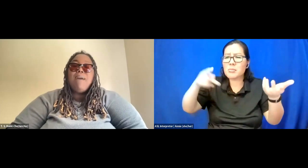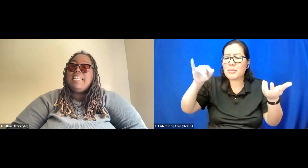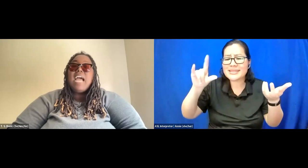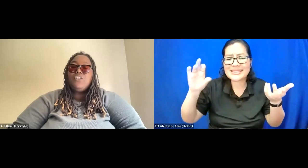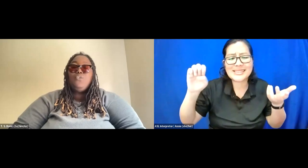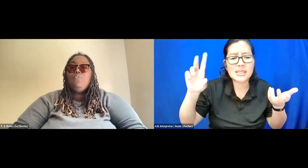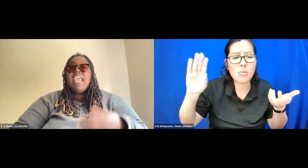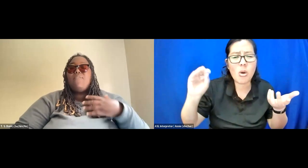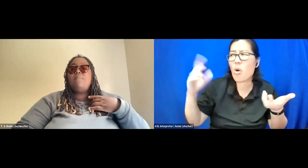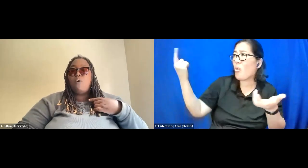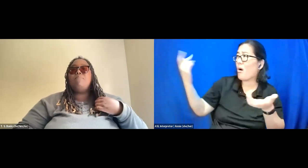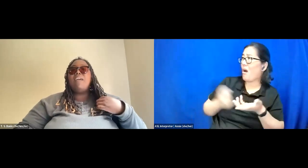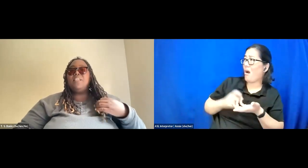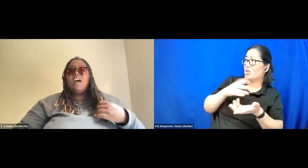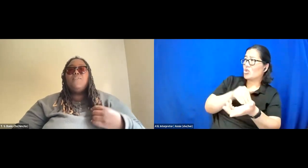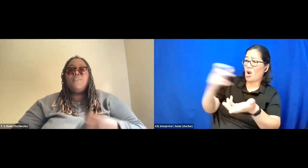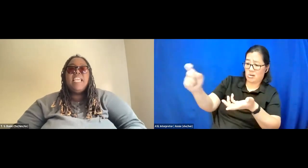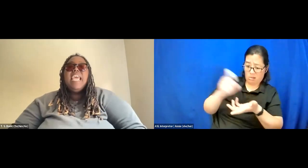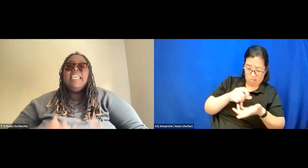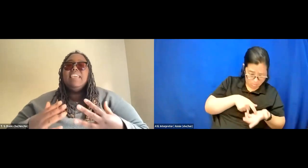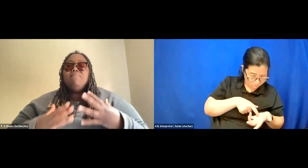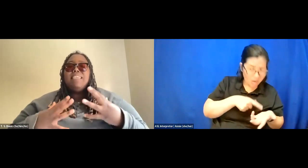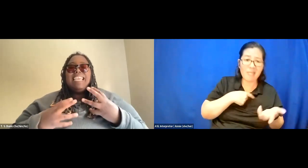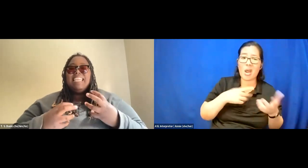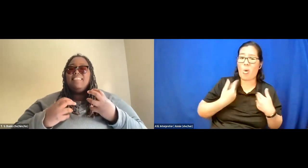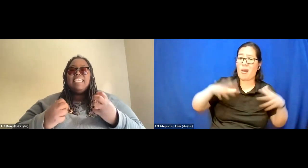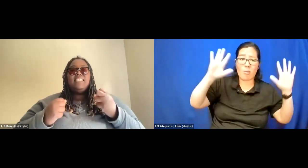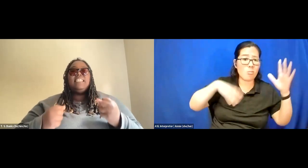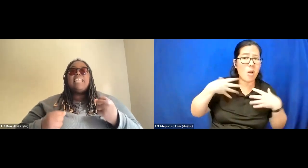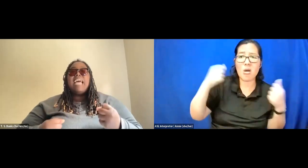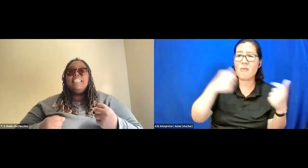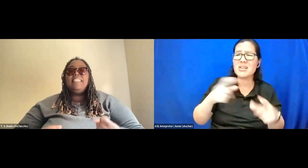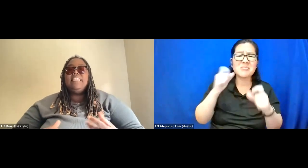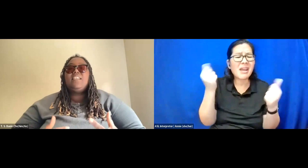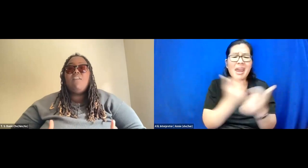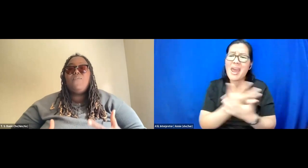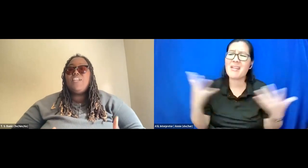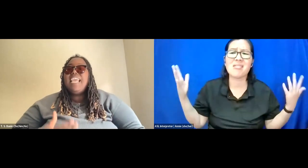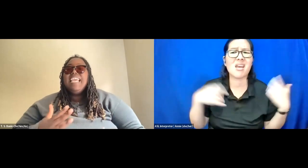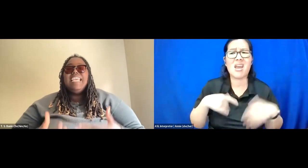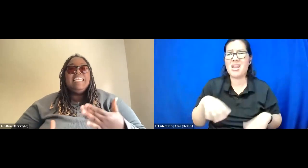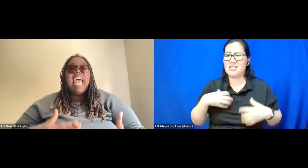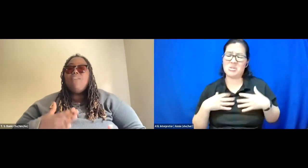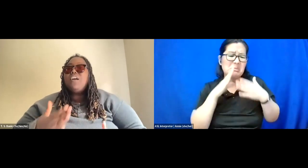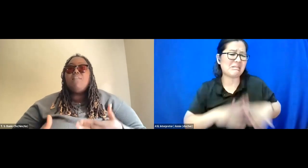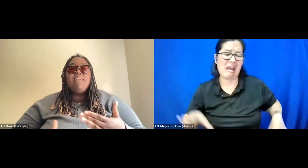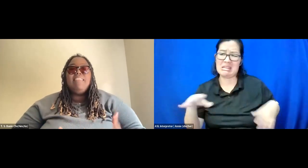by my doctors who gave up on my recovery. Give me anything to silence, discomfort, any outcome,